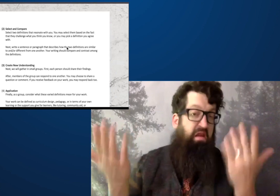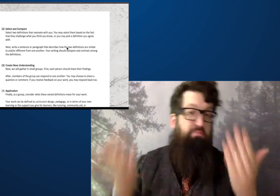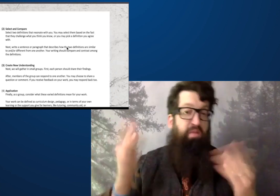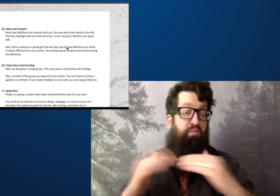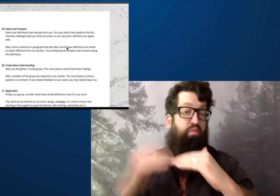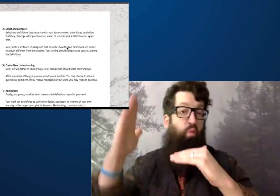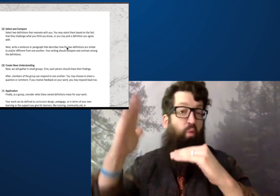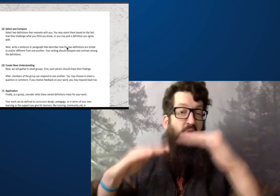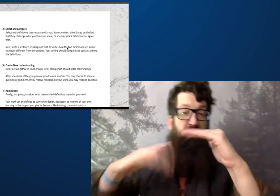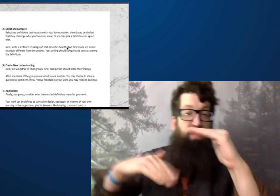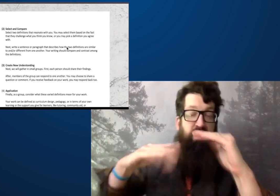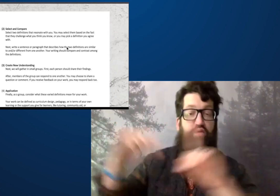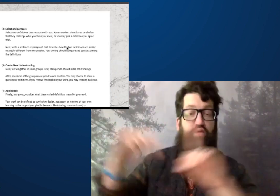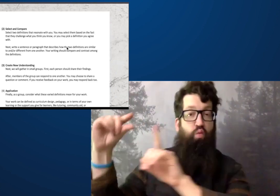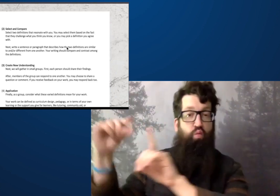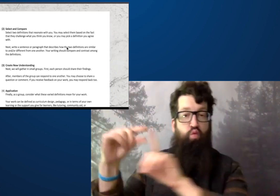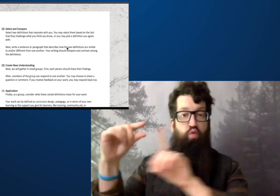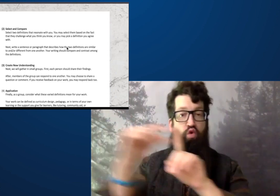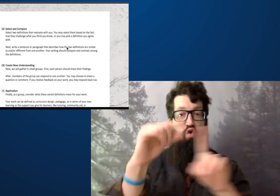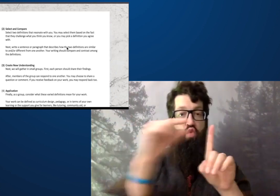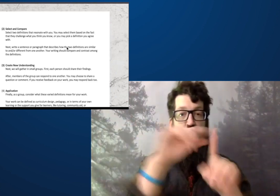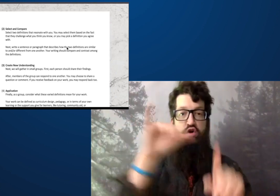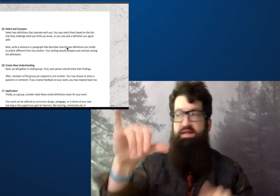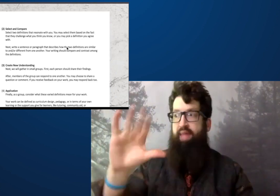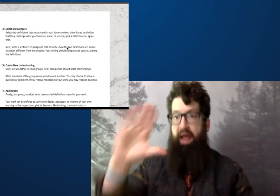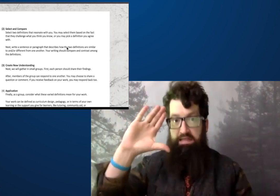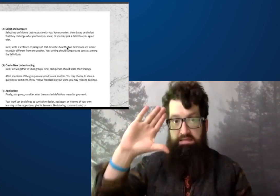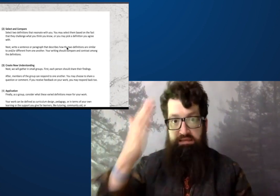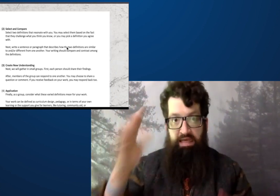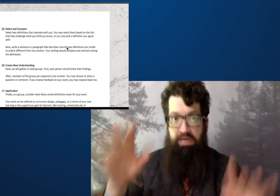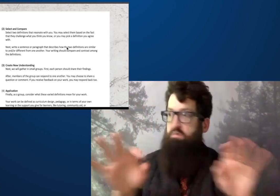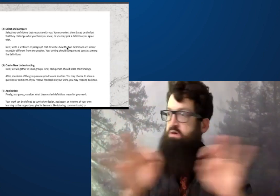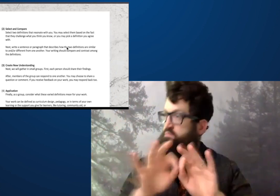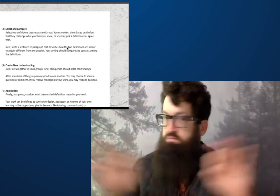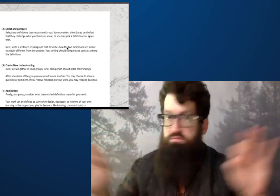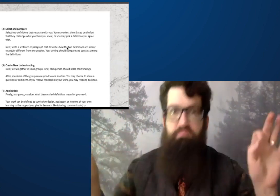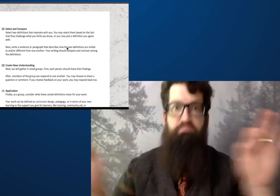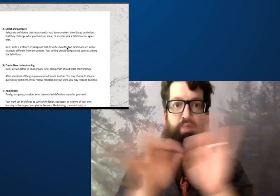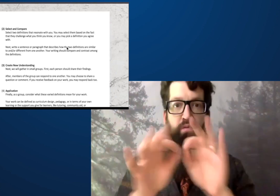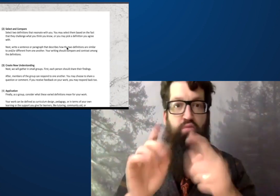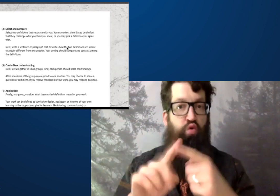The eleven, whether you have nine or the full eleven,